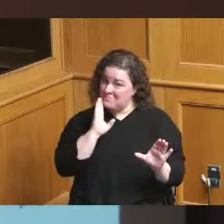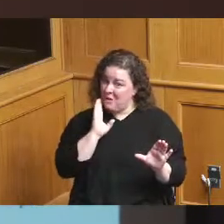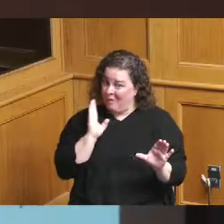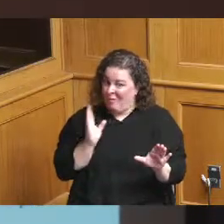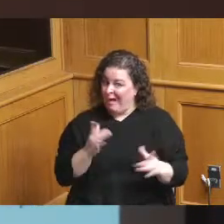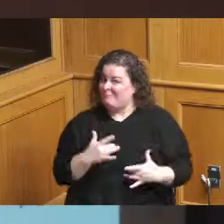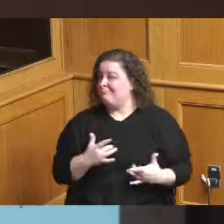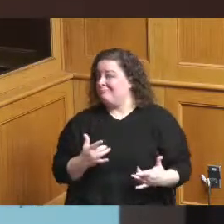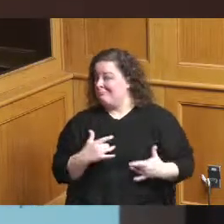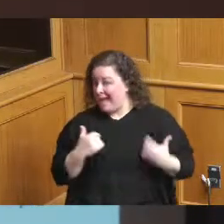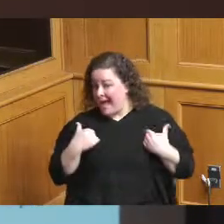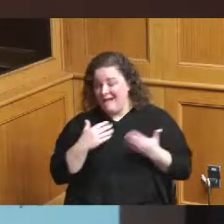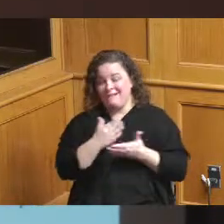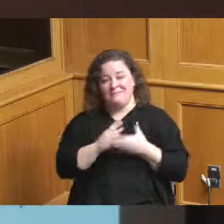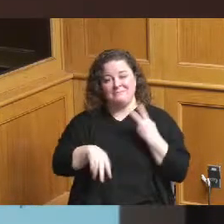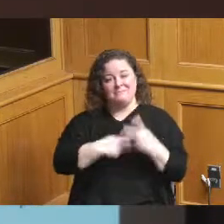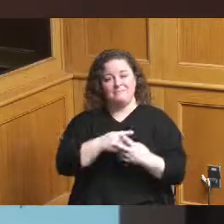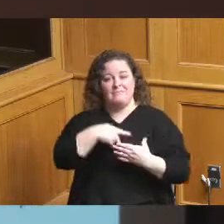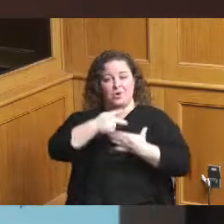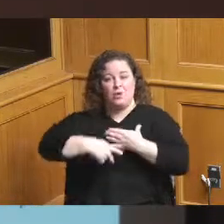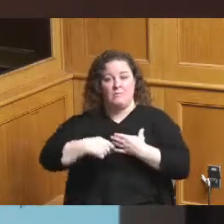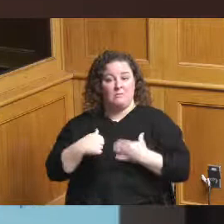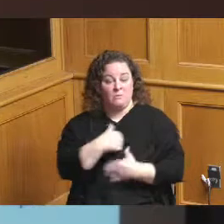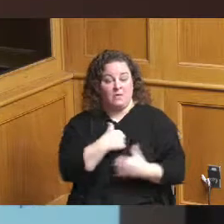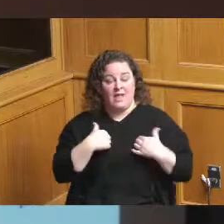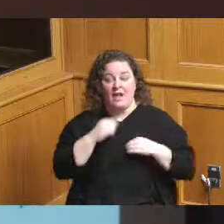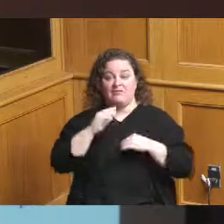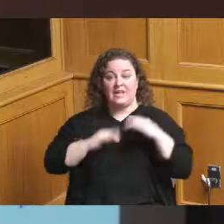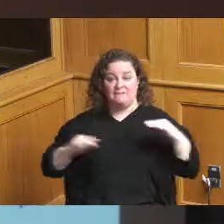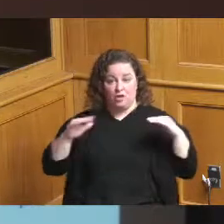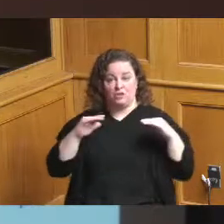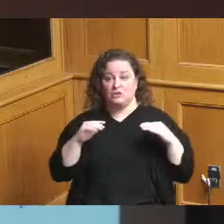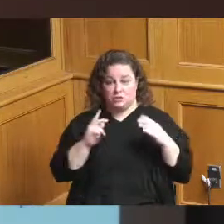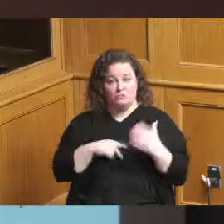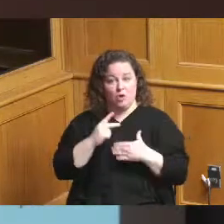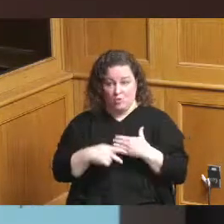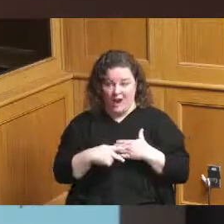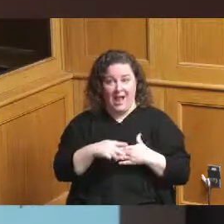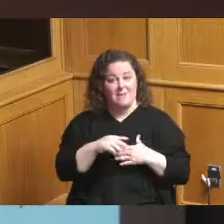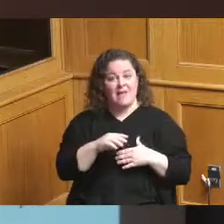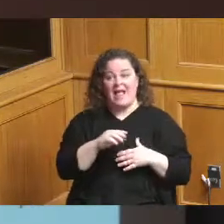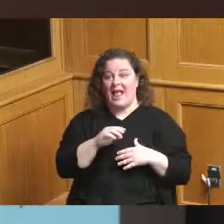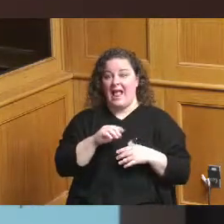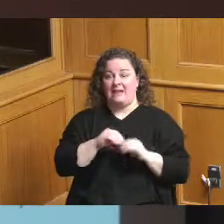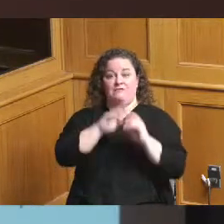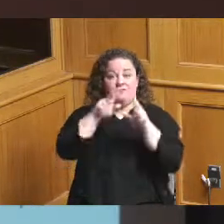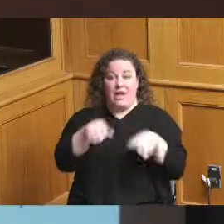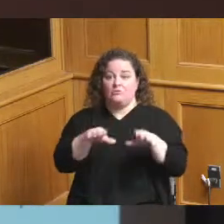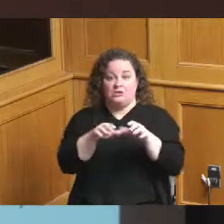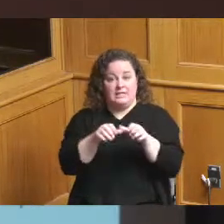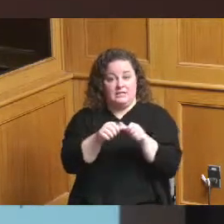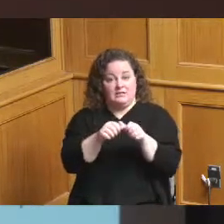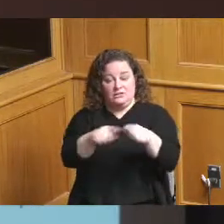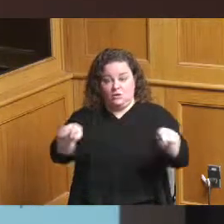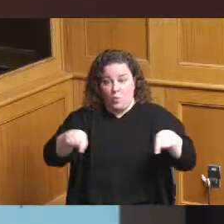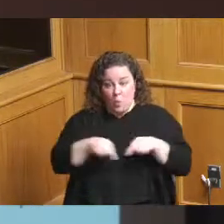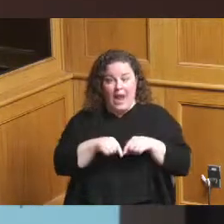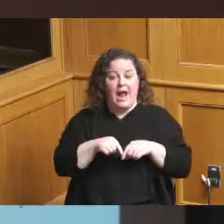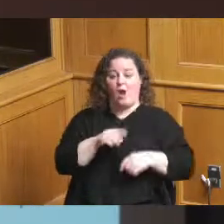really pride ourselves on the diverse programming that we do at fountain square at Washington Park at Ziegler Park and even at memorial hall where we're trying to do